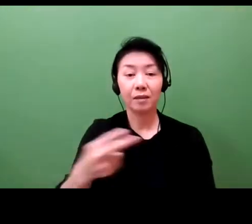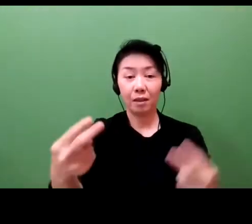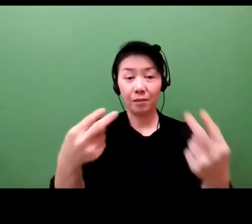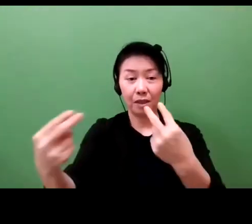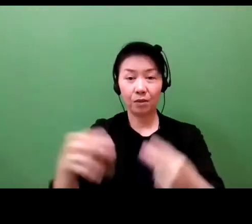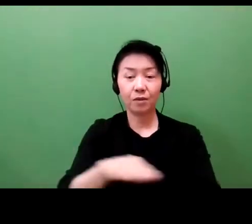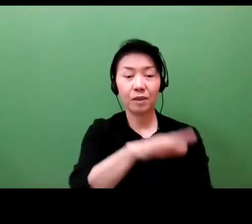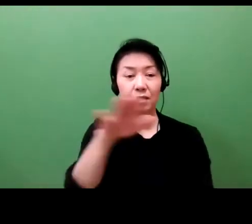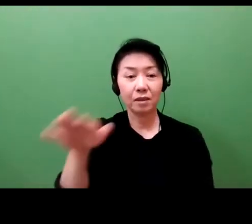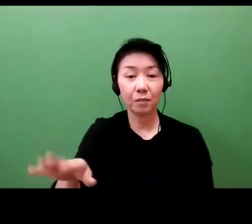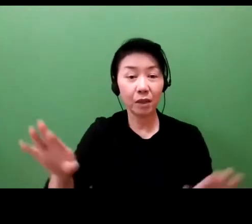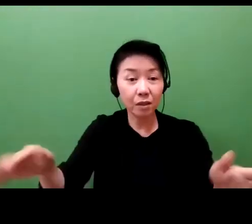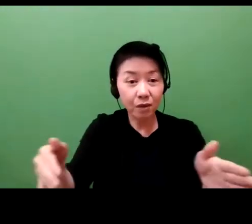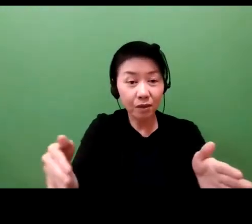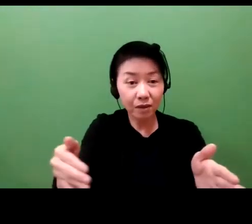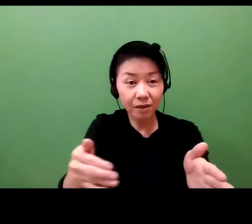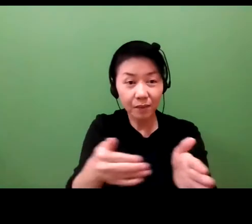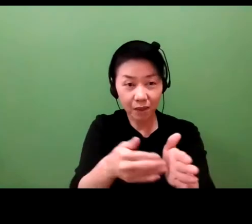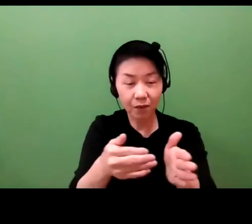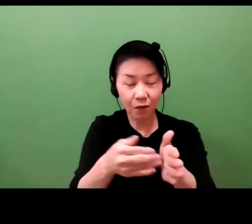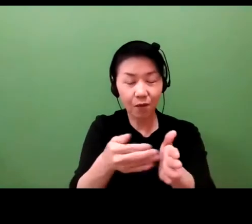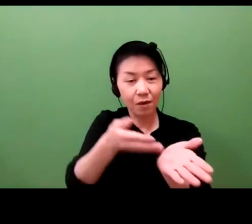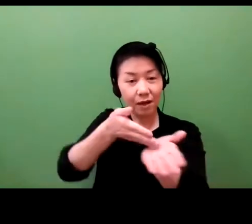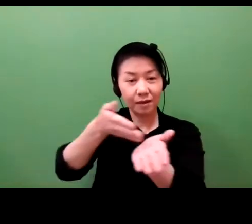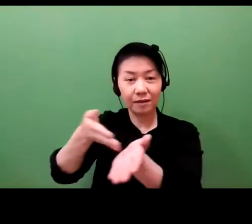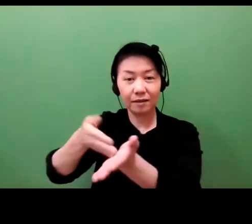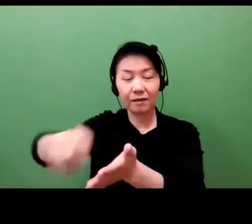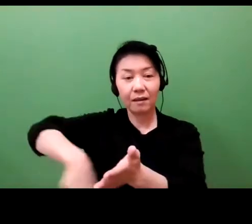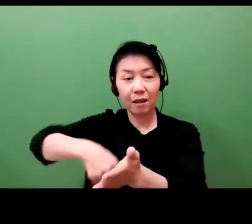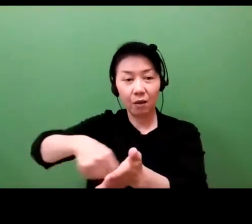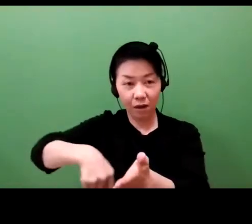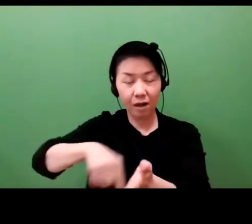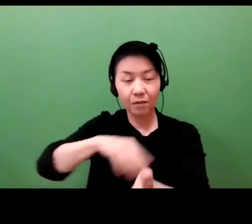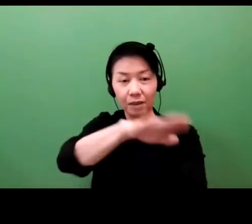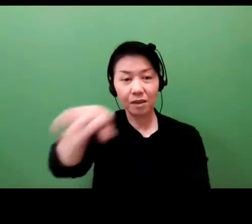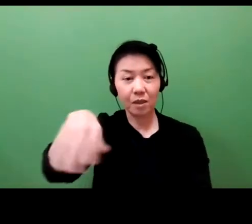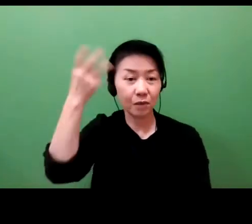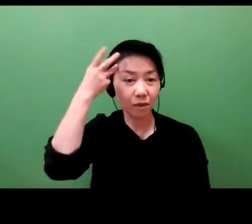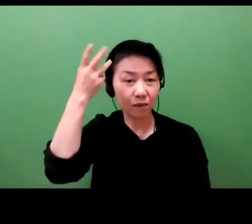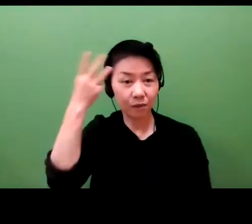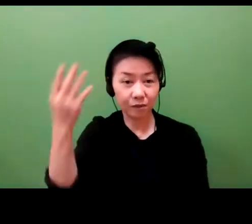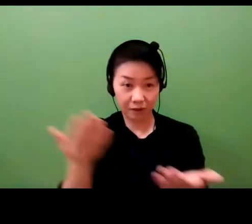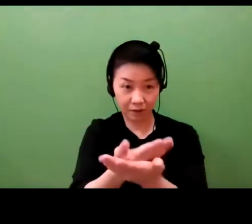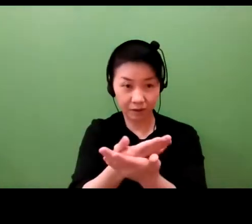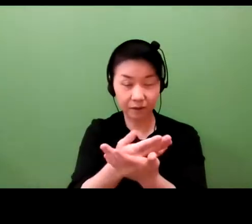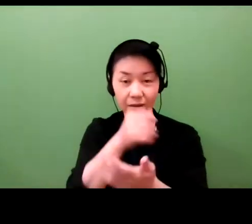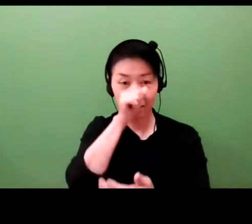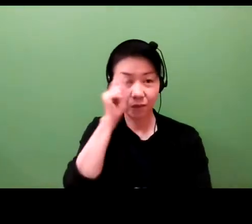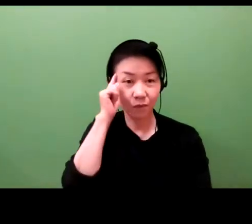to thank everyone for joining. And with that, I will conclude, and I will return the virtual floor to Kelsey